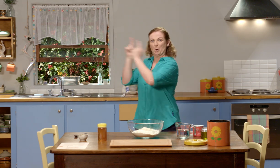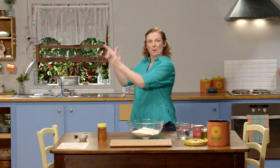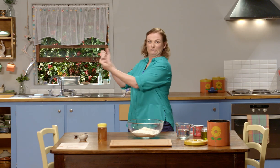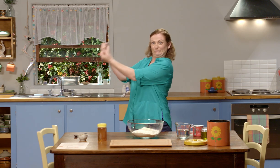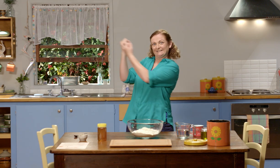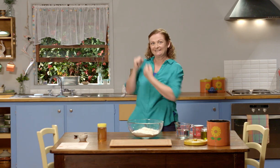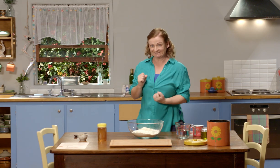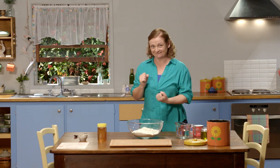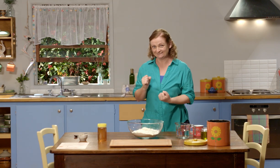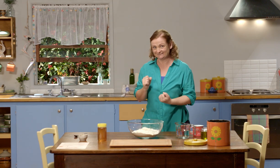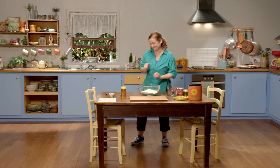I should go and get him now.